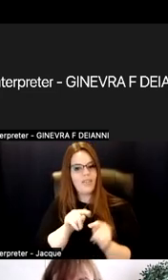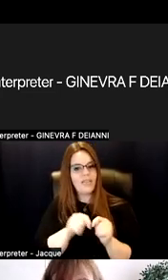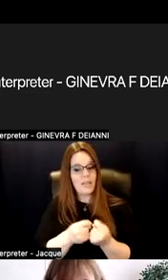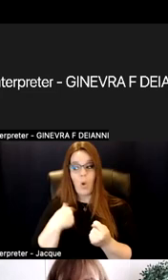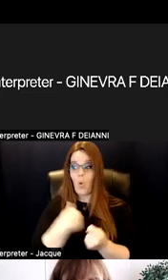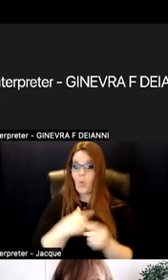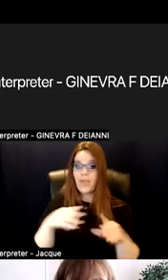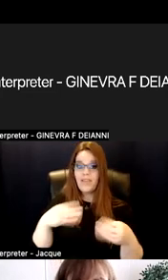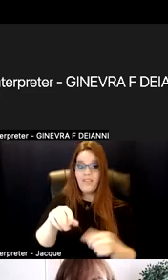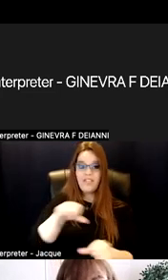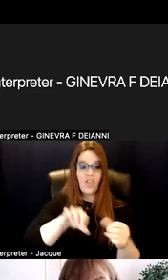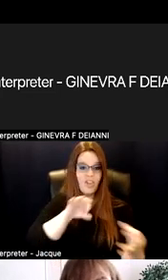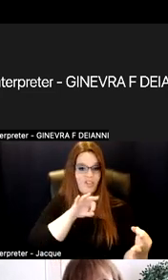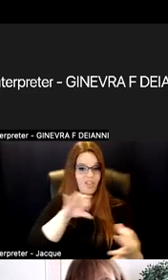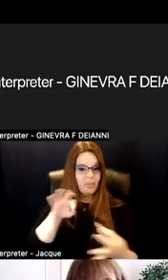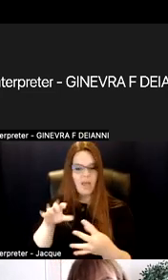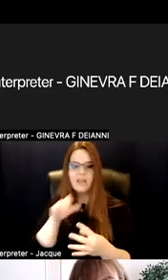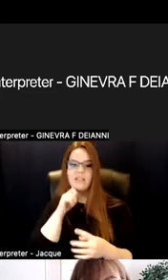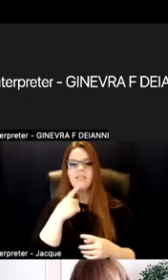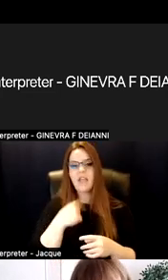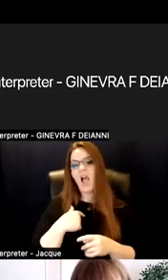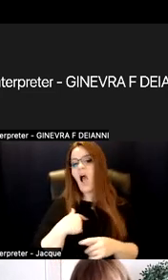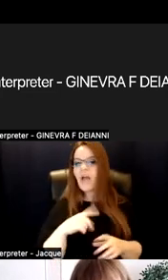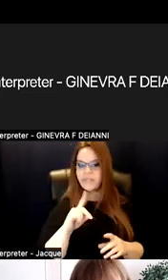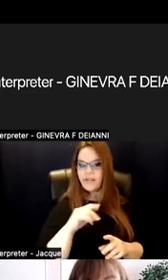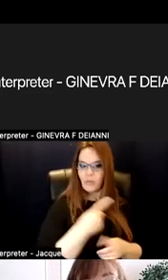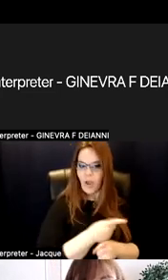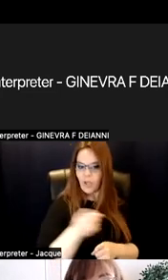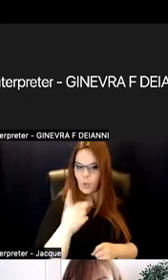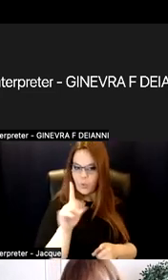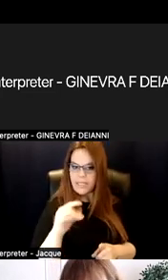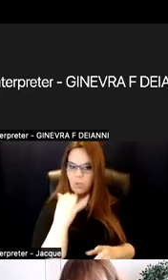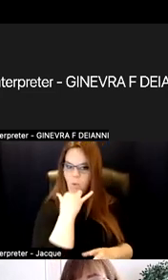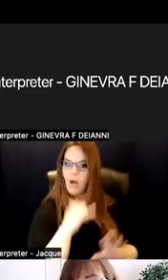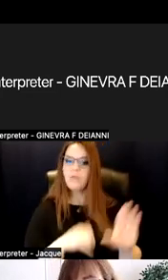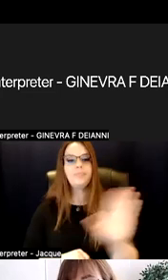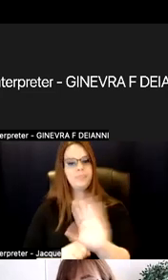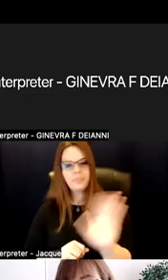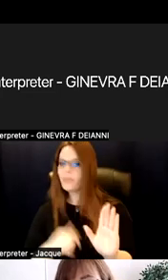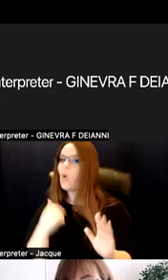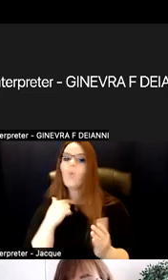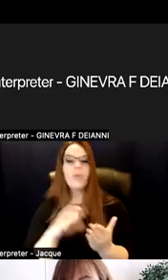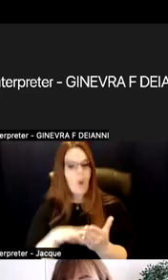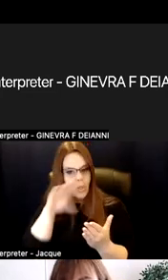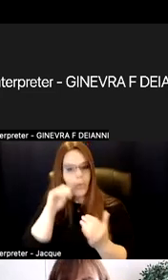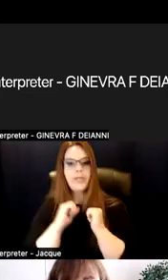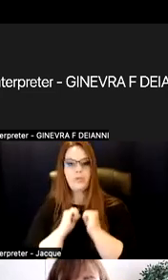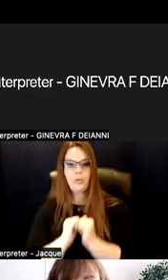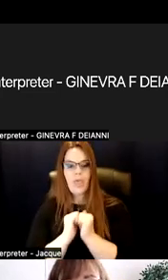It's not about saying I did it right and you did it wrong. We're learning together and giving each other feedback. So that collaboration.